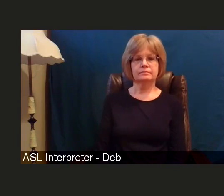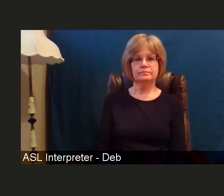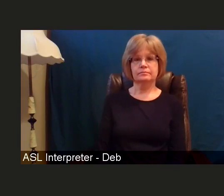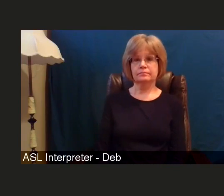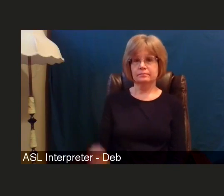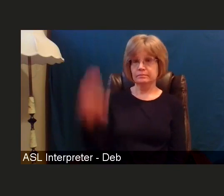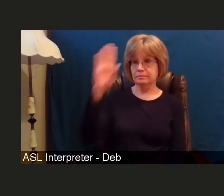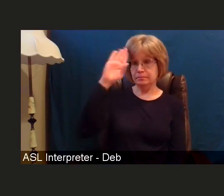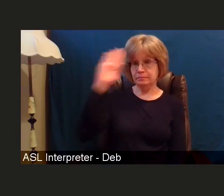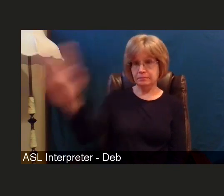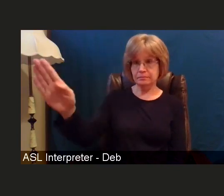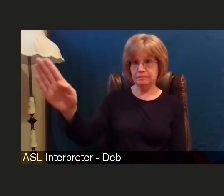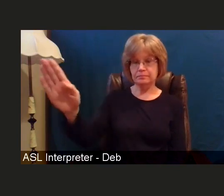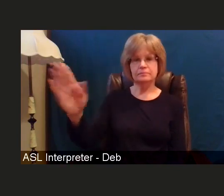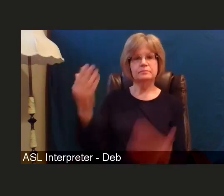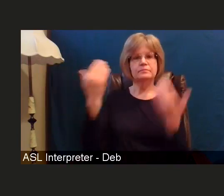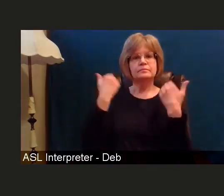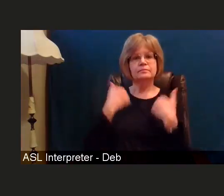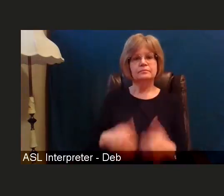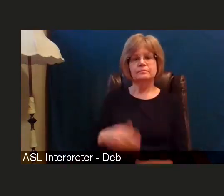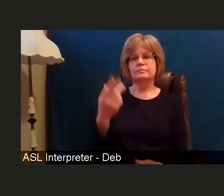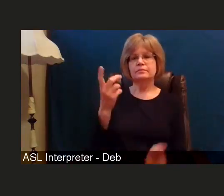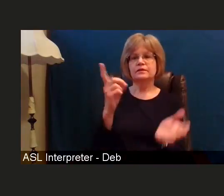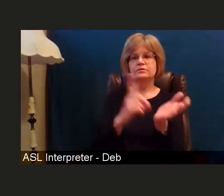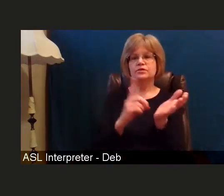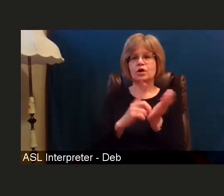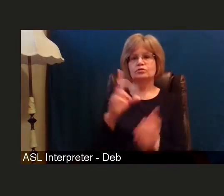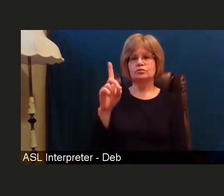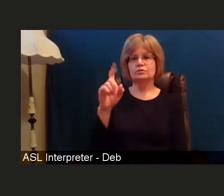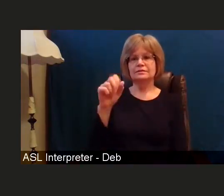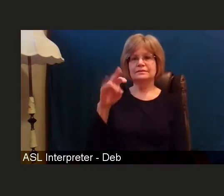this is Dr. David Tam, President and CEO here at Beebe Healthcare,